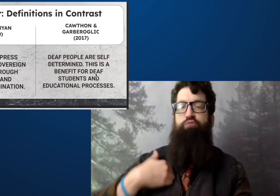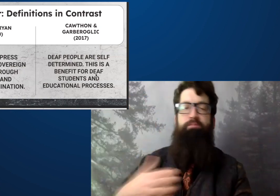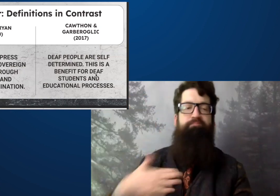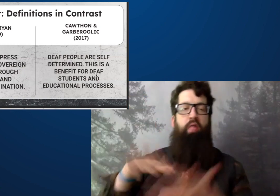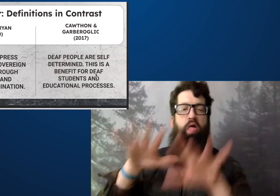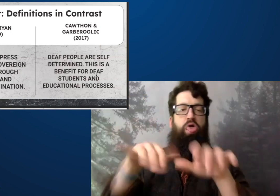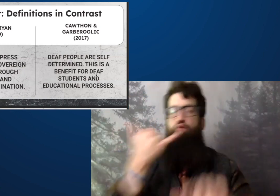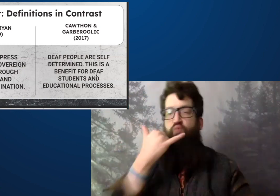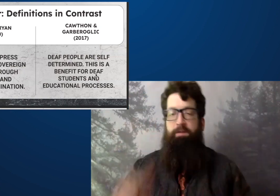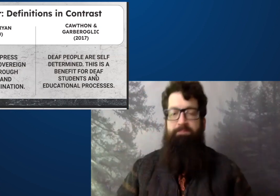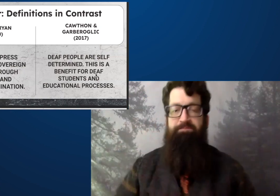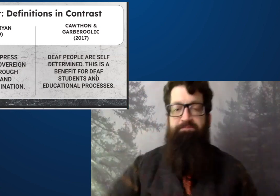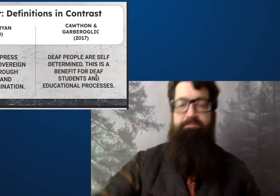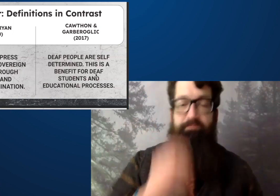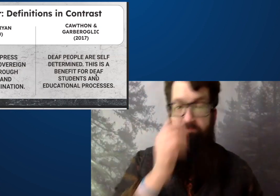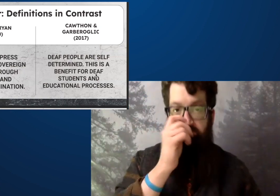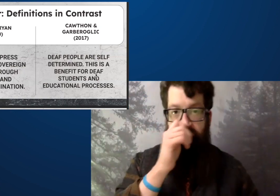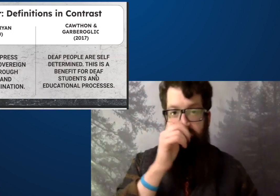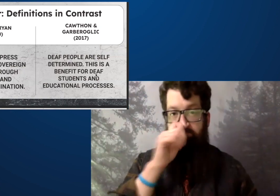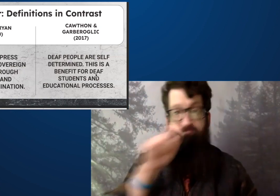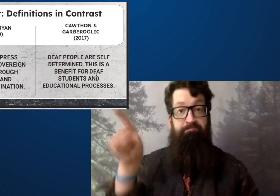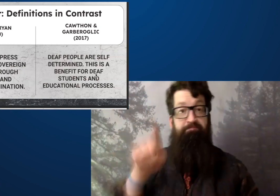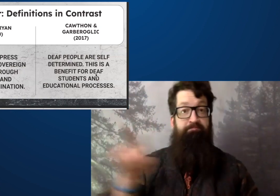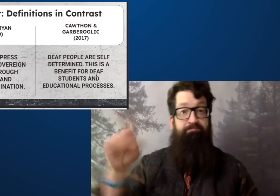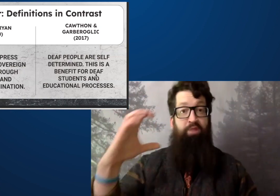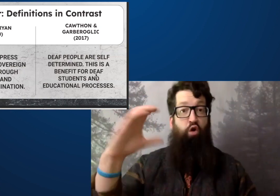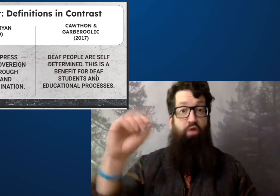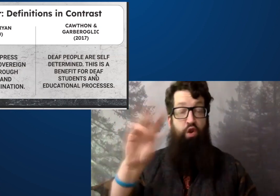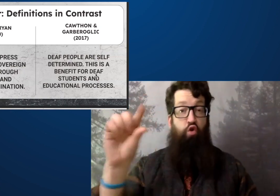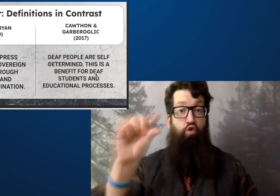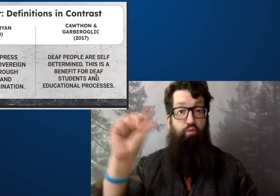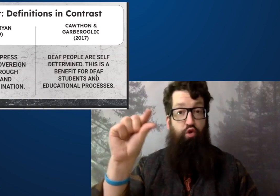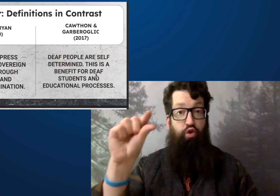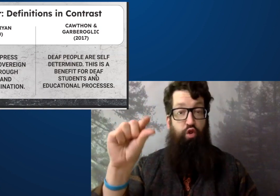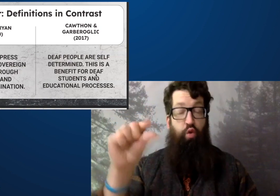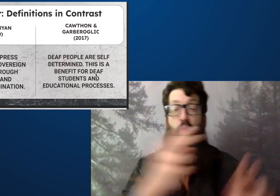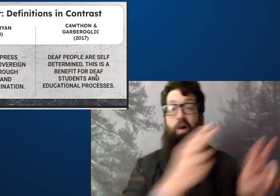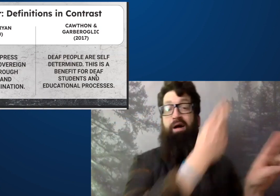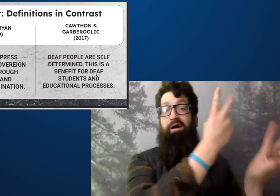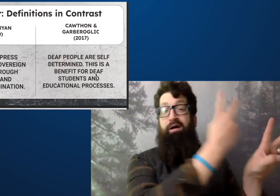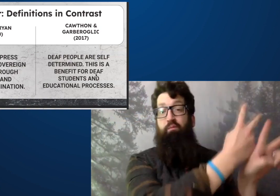Actually, I did spell that incorrectly. It's Gabriel.